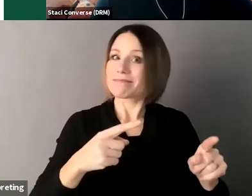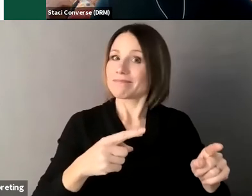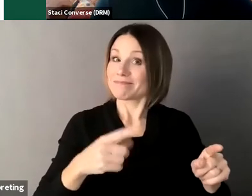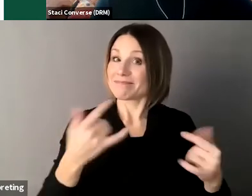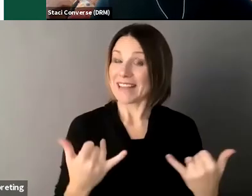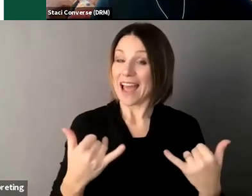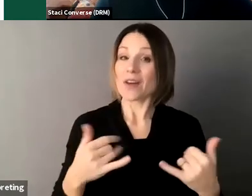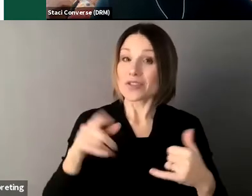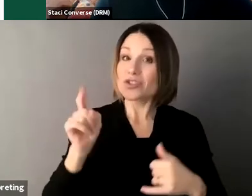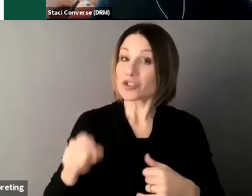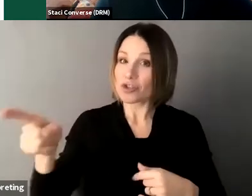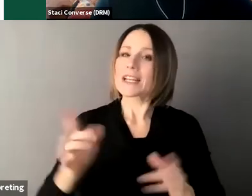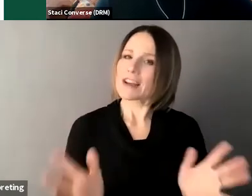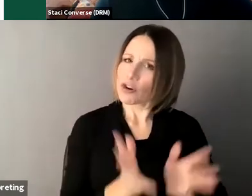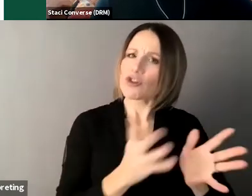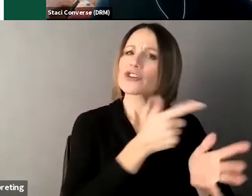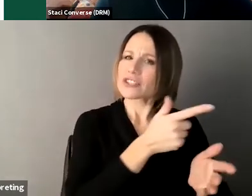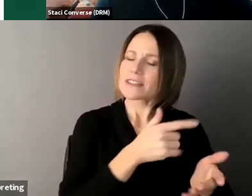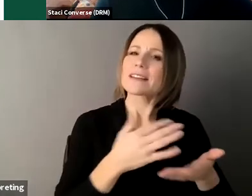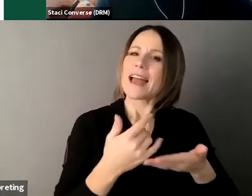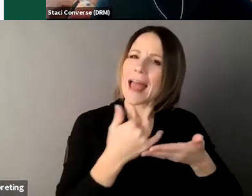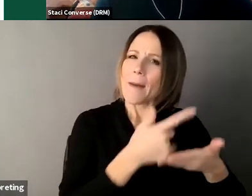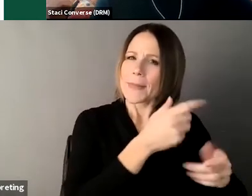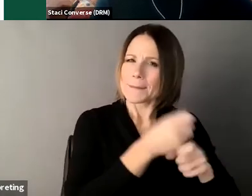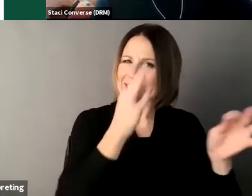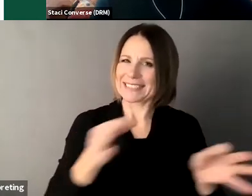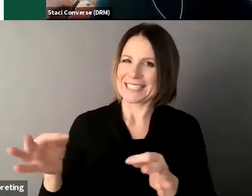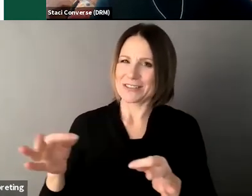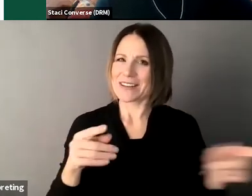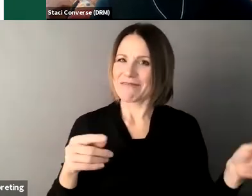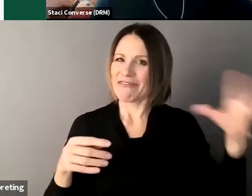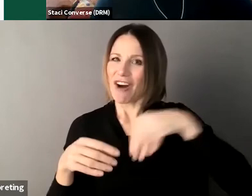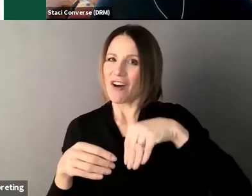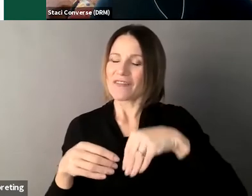and I didn't see anybody raise their hand to um ask any questions so if but if someone does um